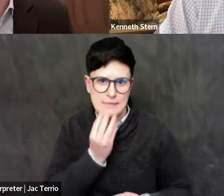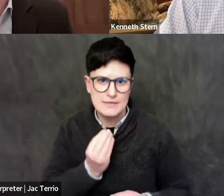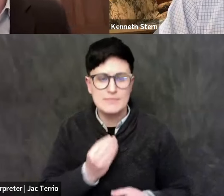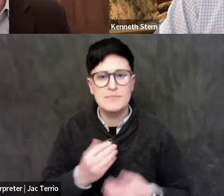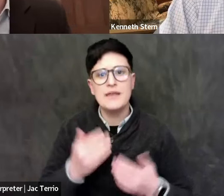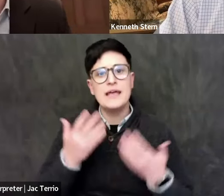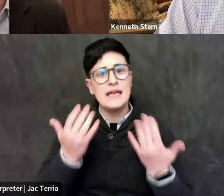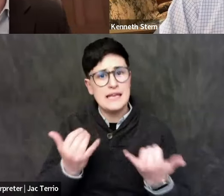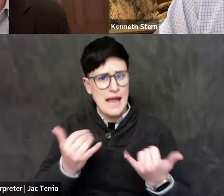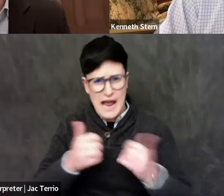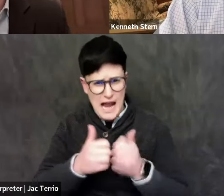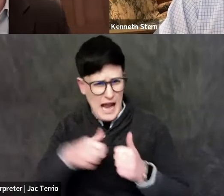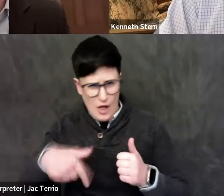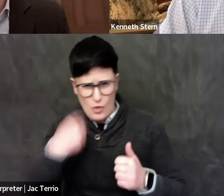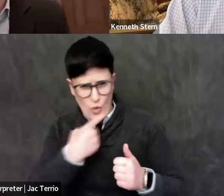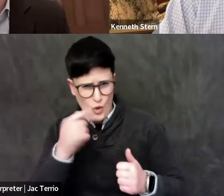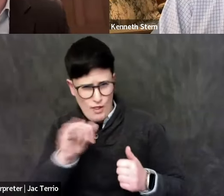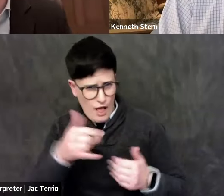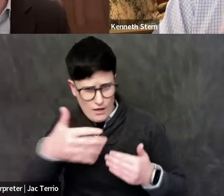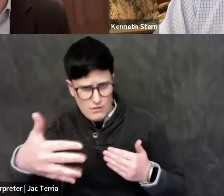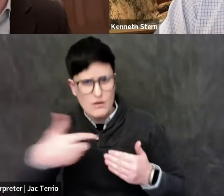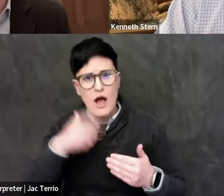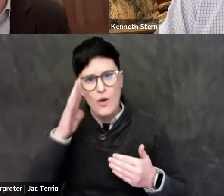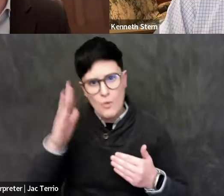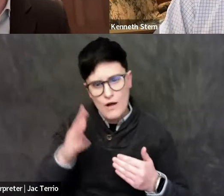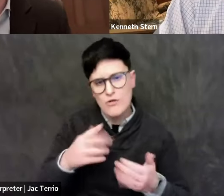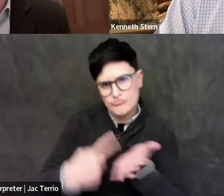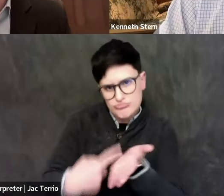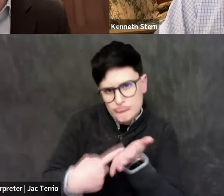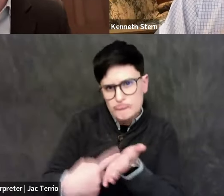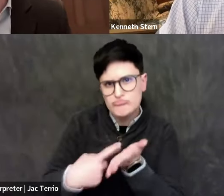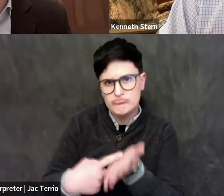I will engage Ken in discussion for about 30 minutes.